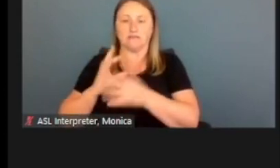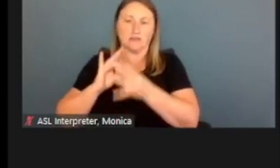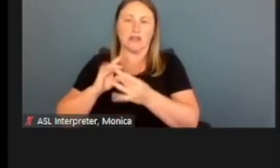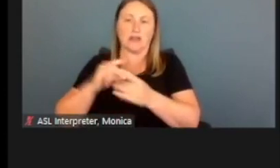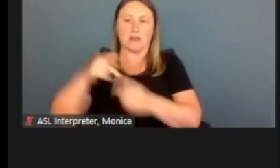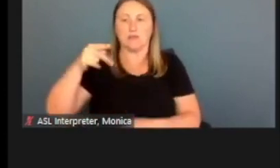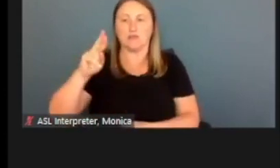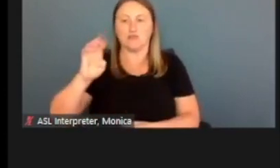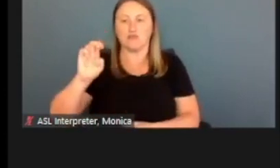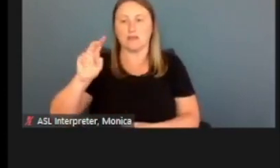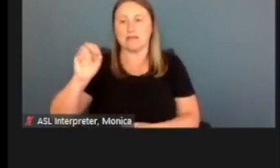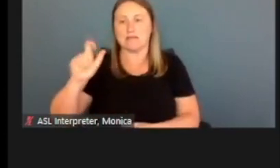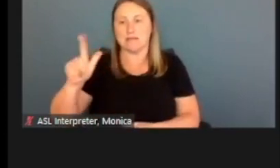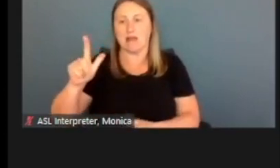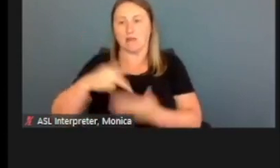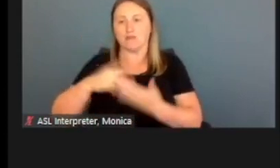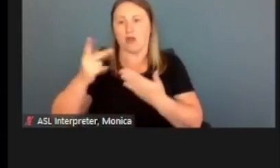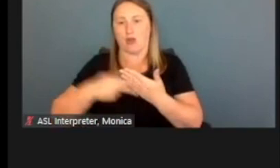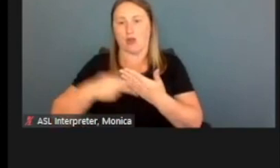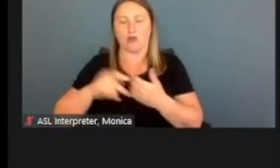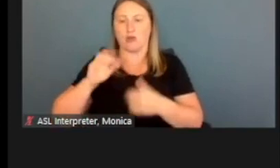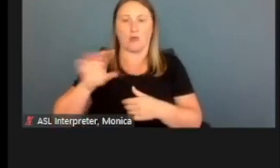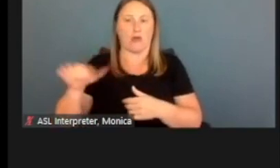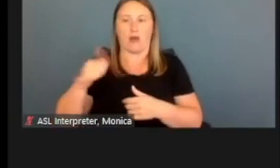or whatever else that Jennifer was applying for at the time.